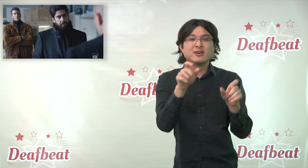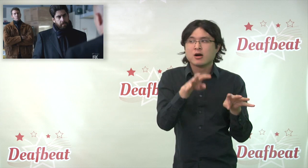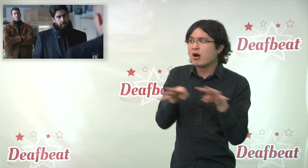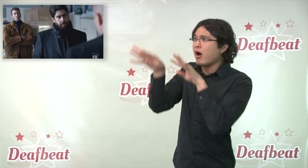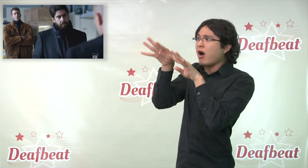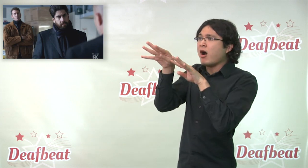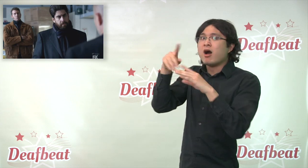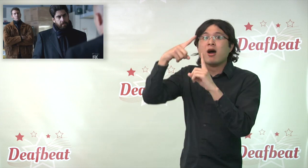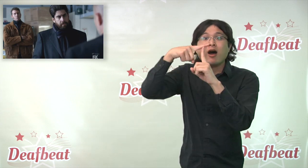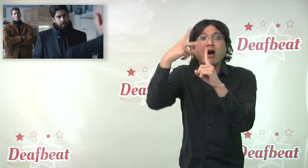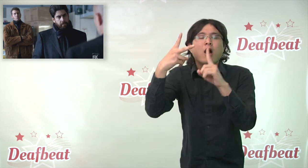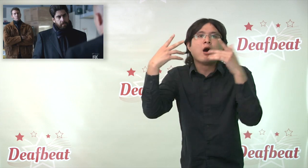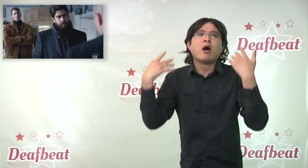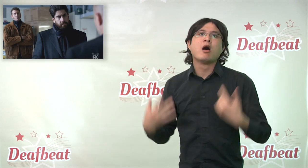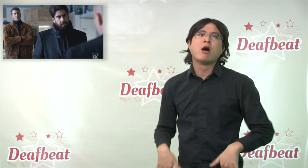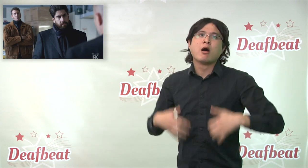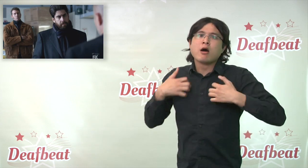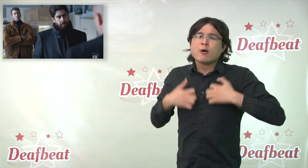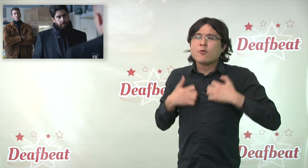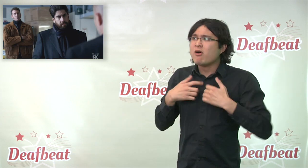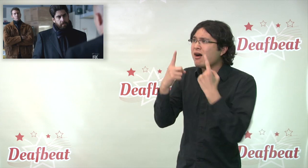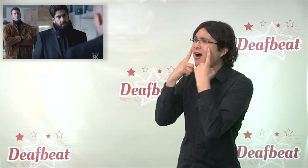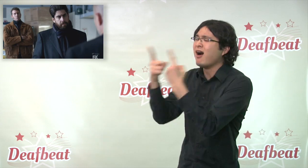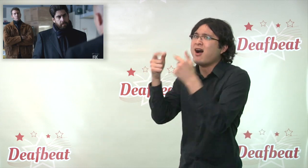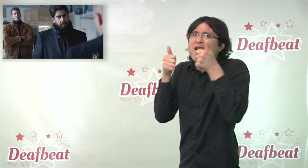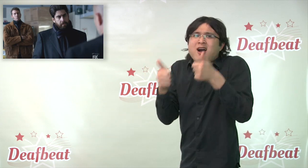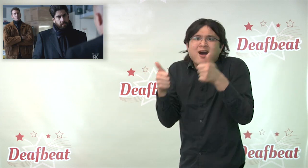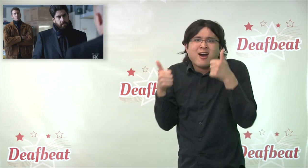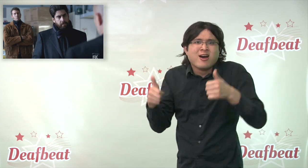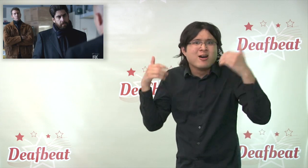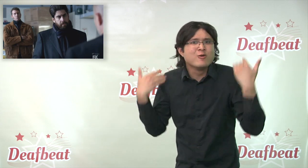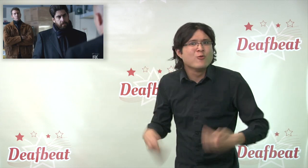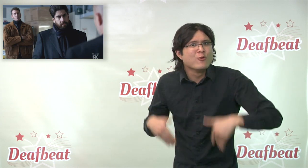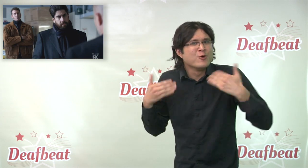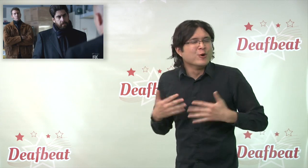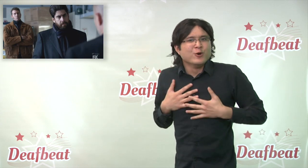say every time both assassins appear, they steal the scene! Critics say it is fascinating and enjoy